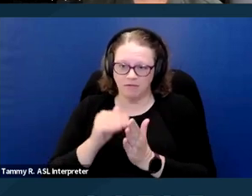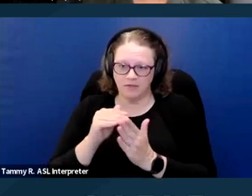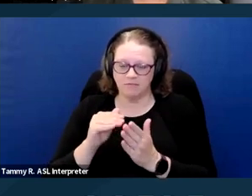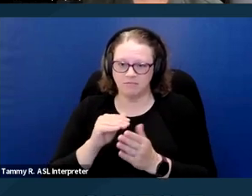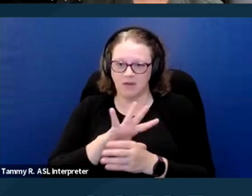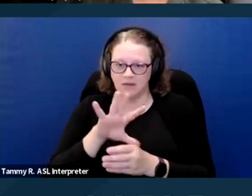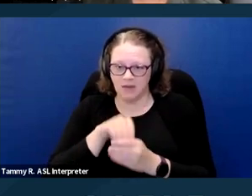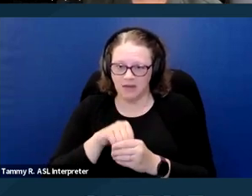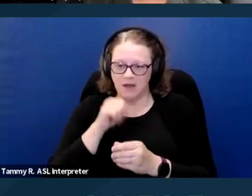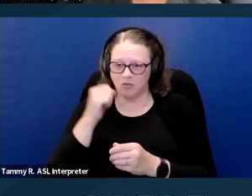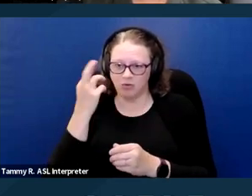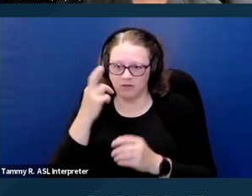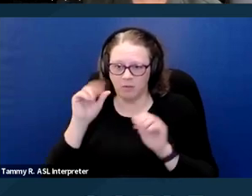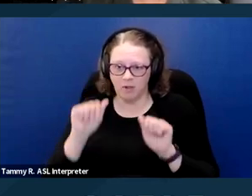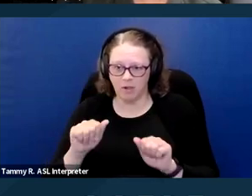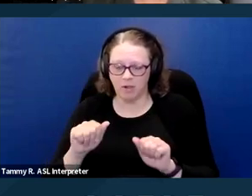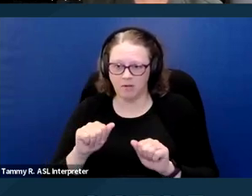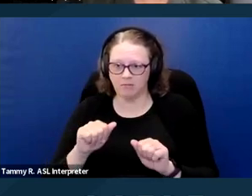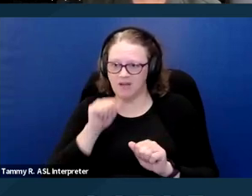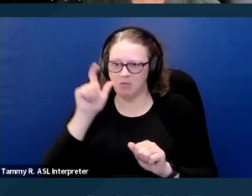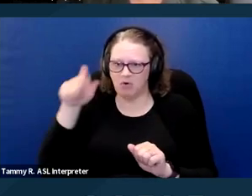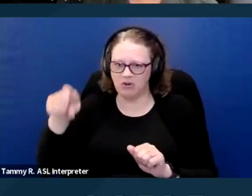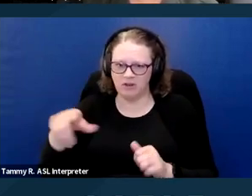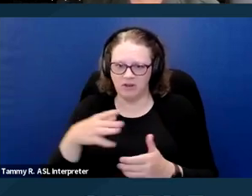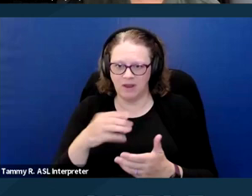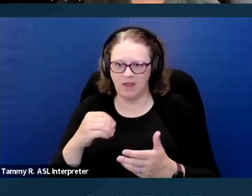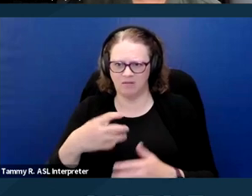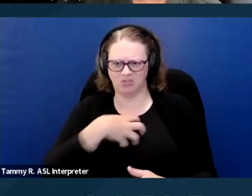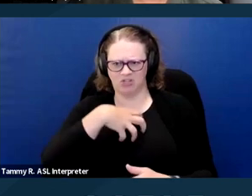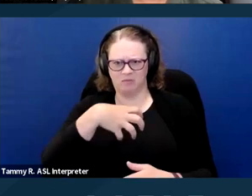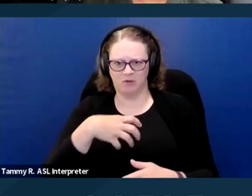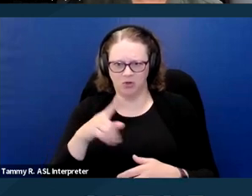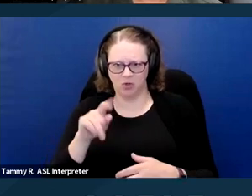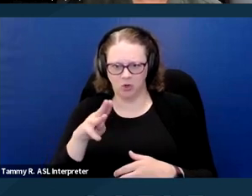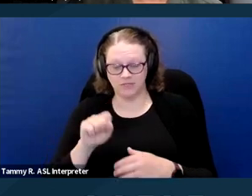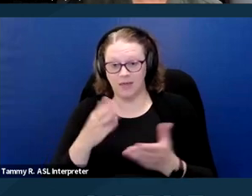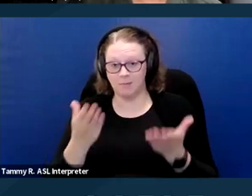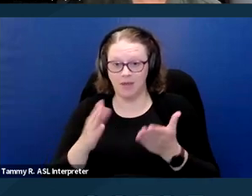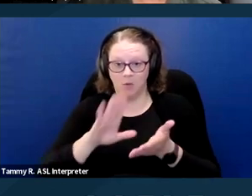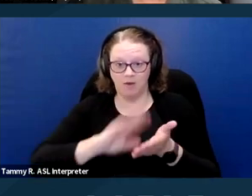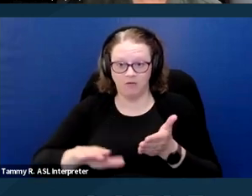and may waive rights including due process and notice rights. Next slide please.